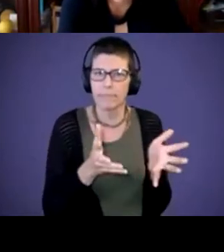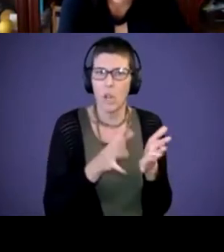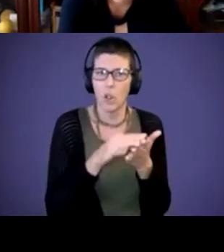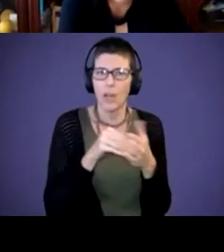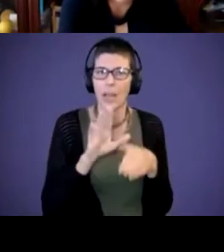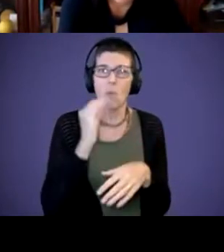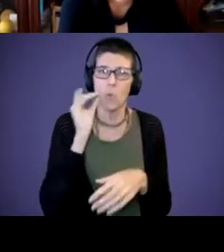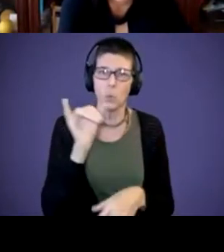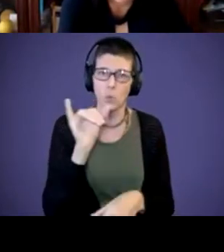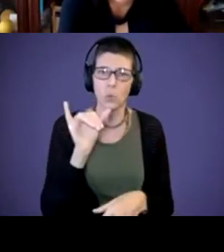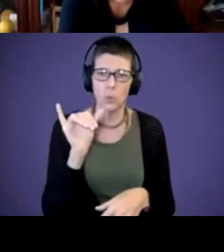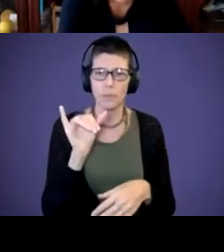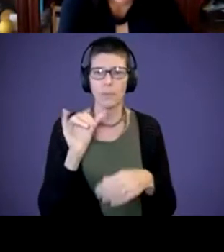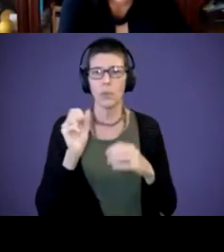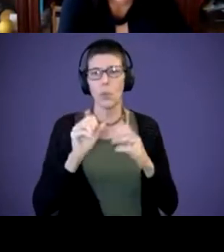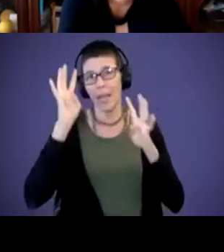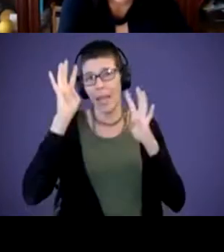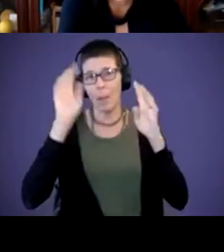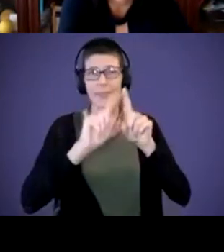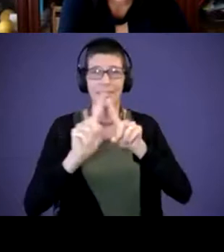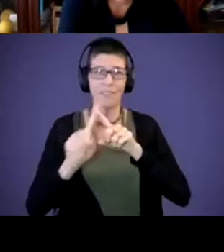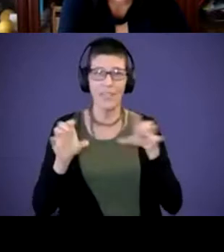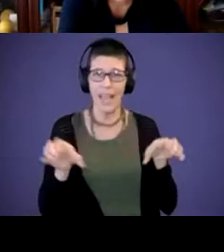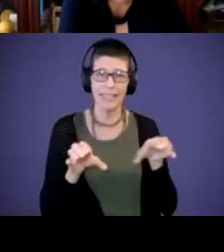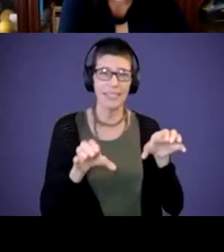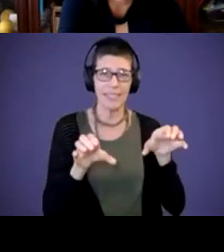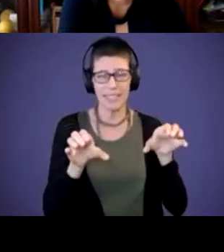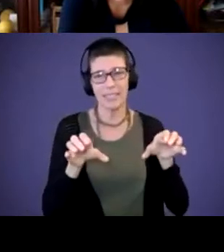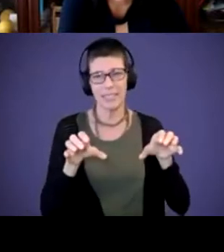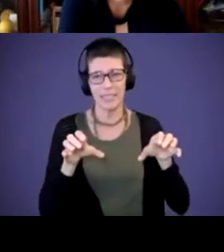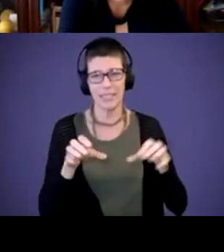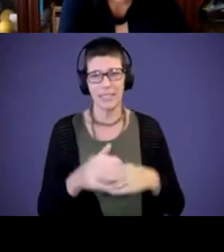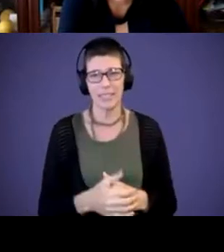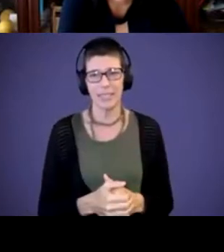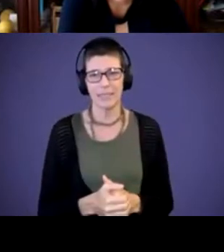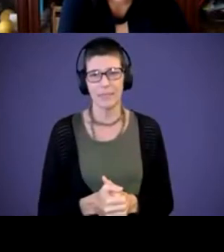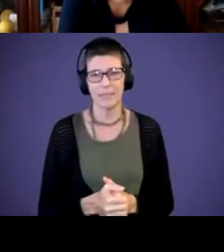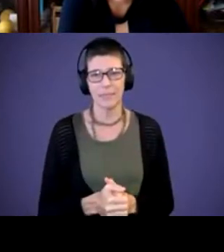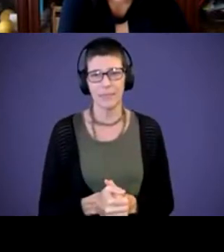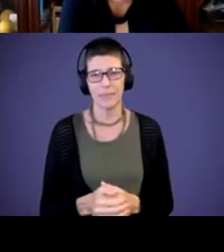You can come up with different activities. I am a teacher, but